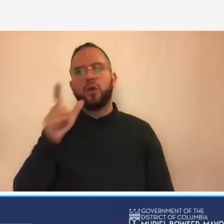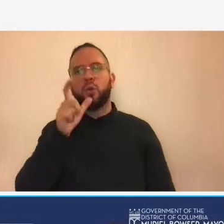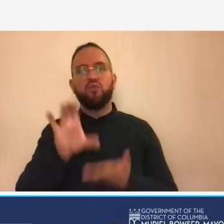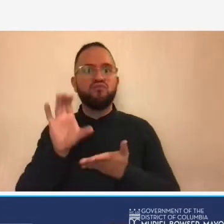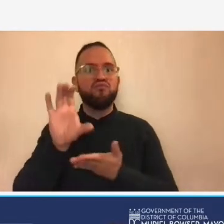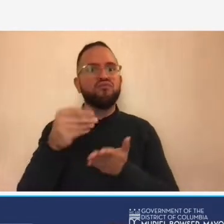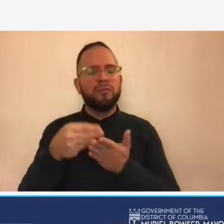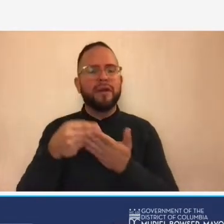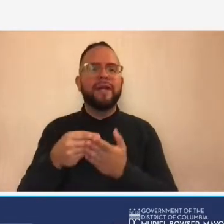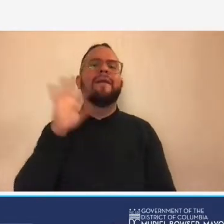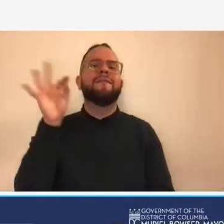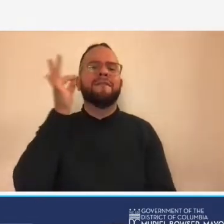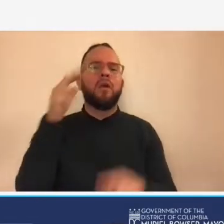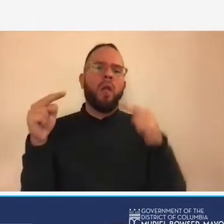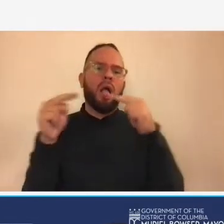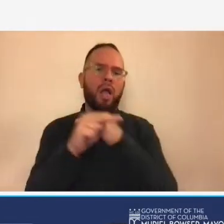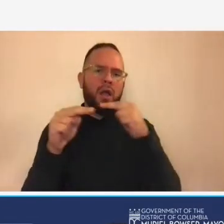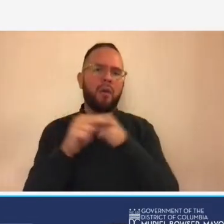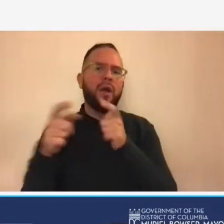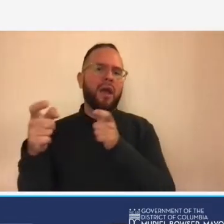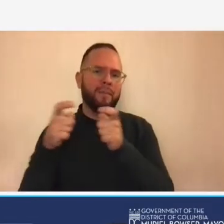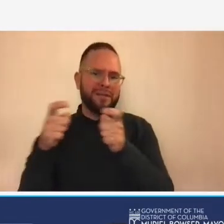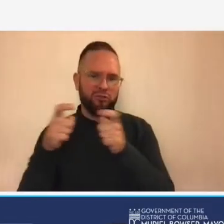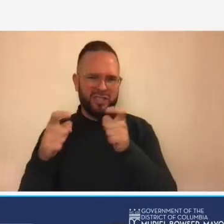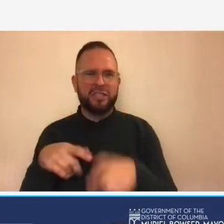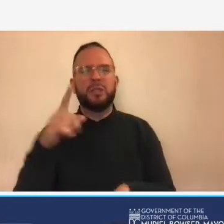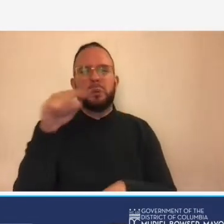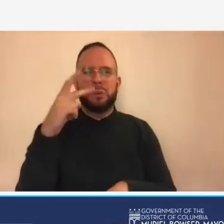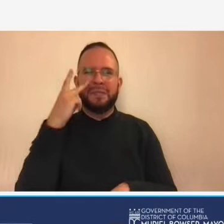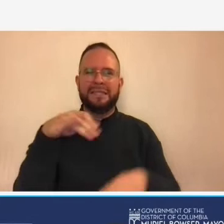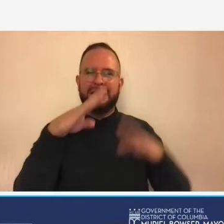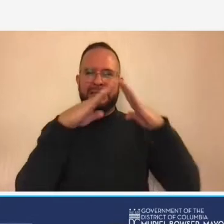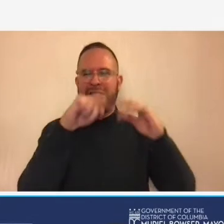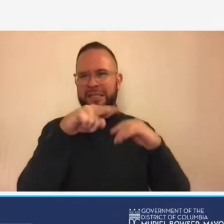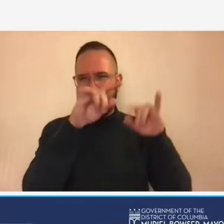so this pyramid structure that's on the screen and it's also in your participant guide on page four